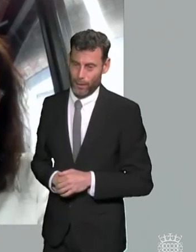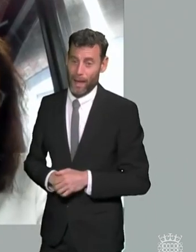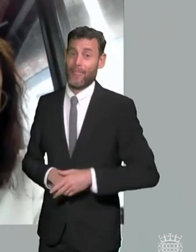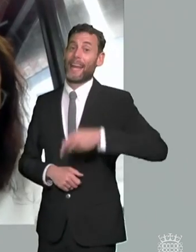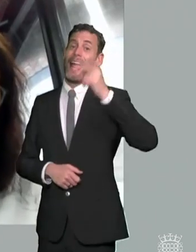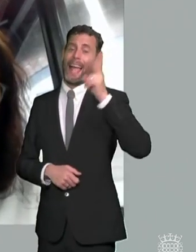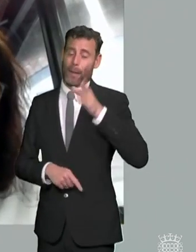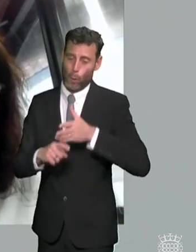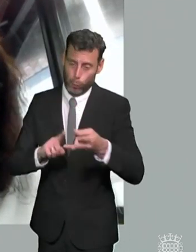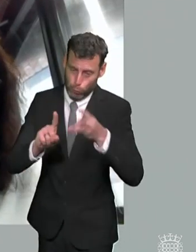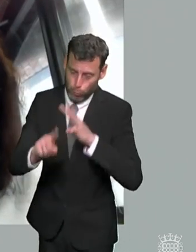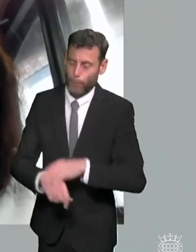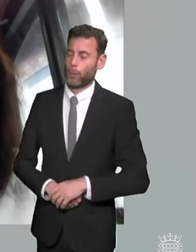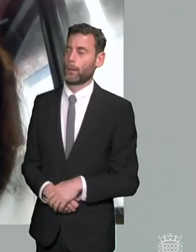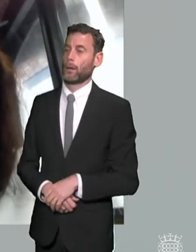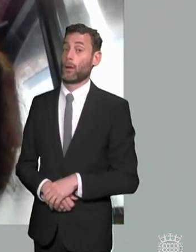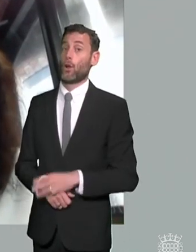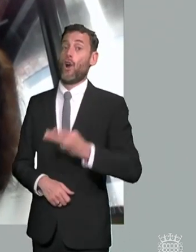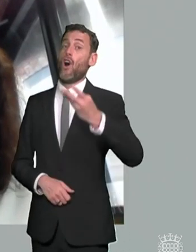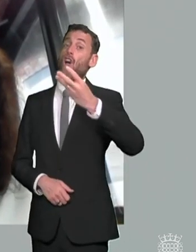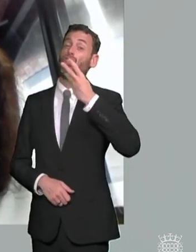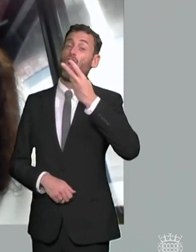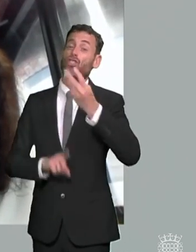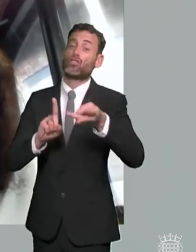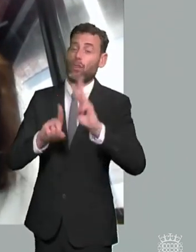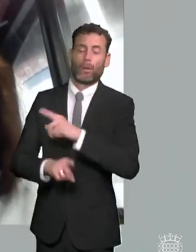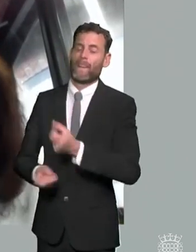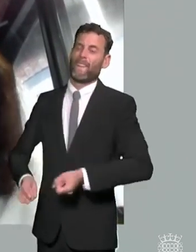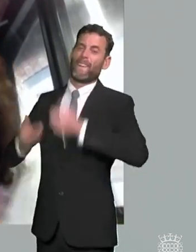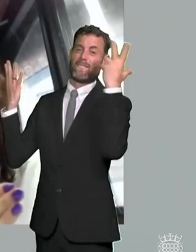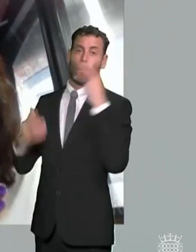can either can afford it or or really have the gumption to go for it and every stage there'll